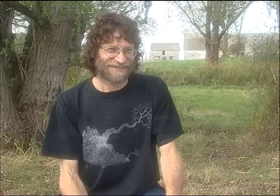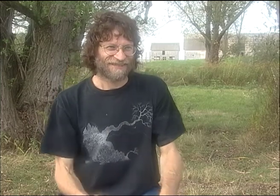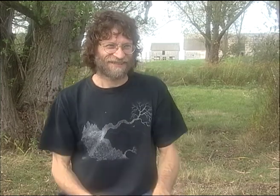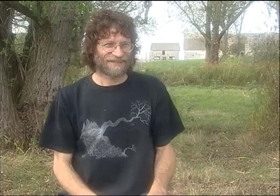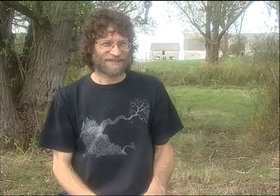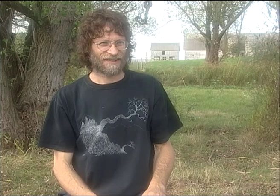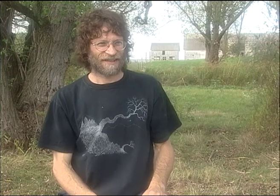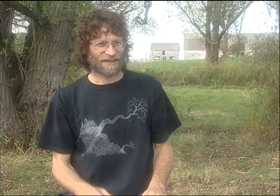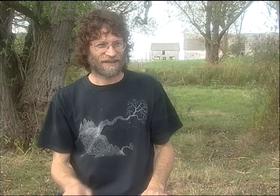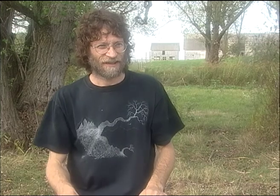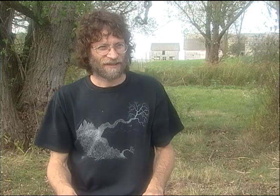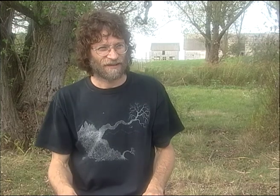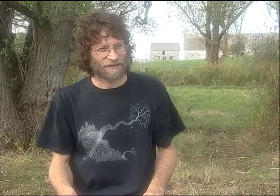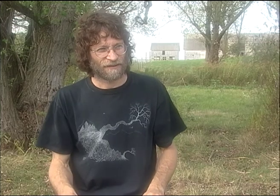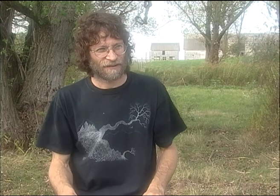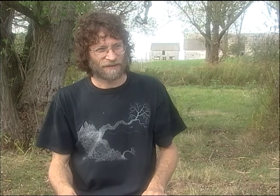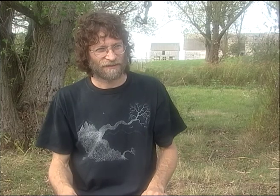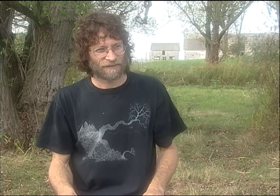TO DO MUCH OF ANYTHING.